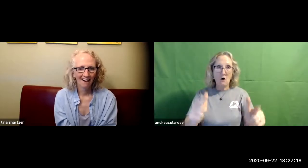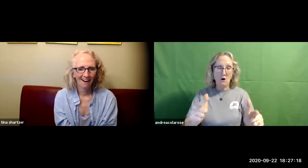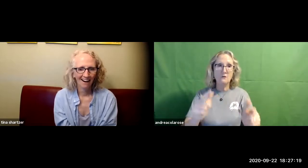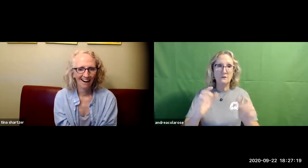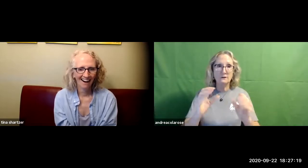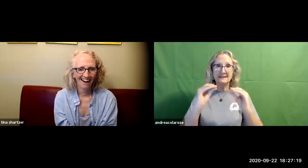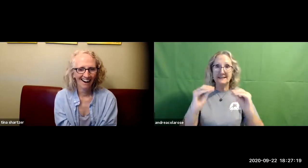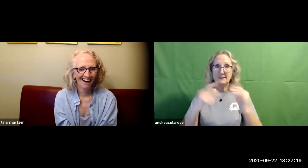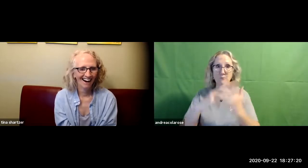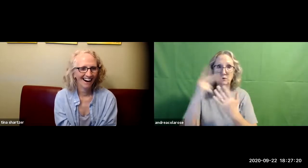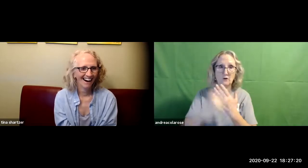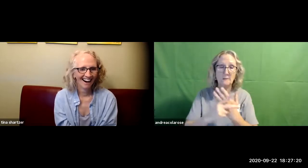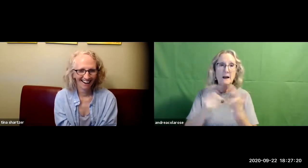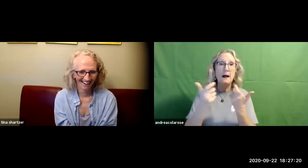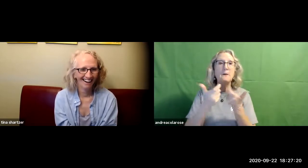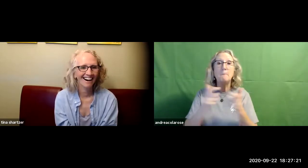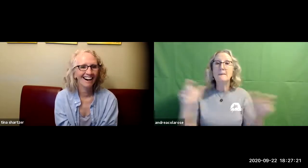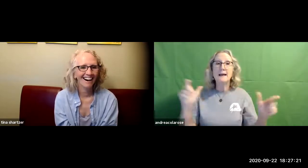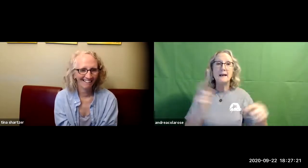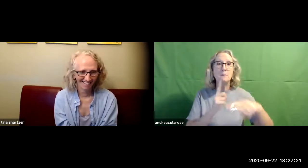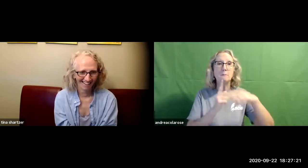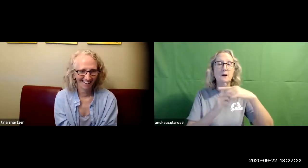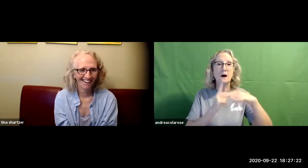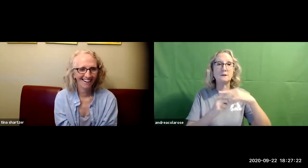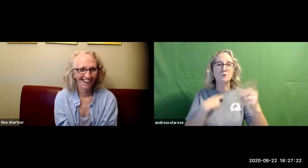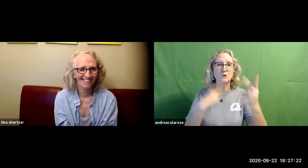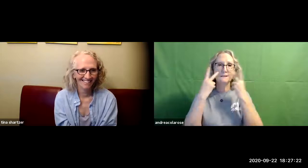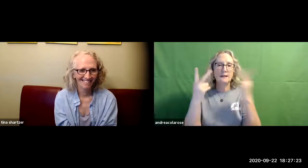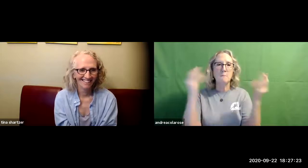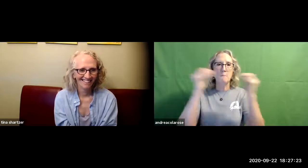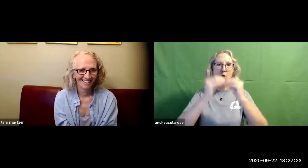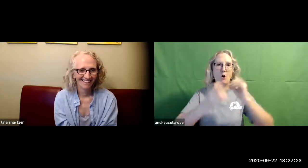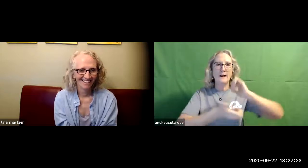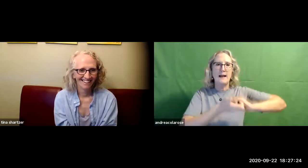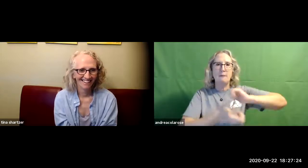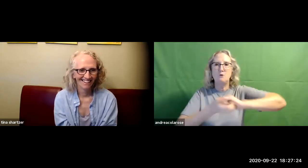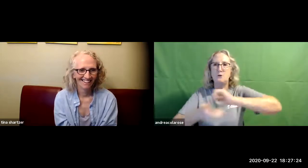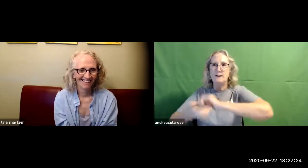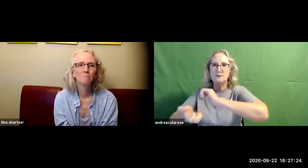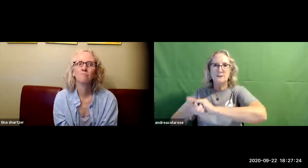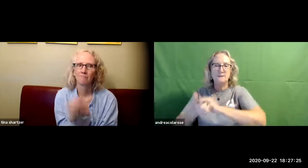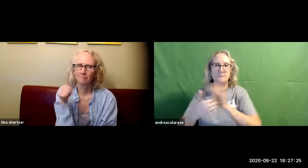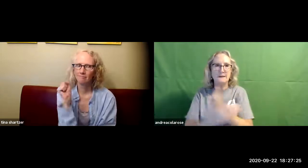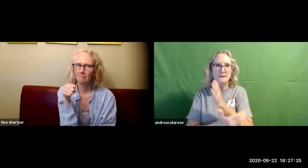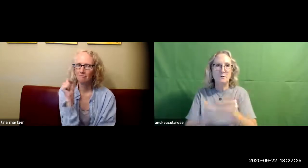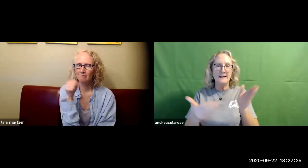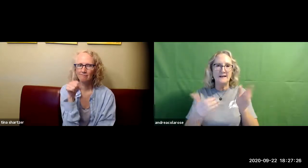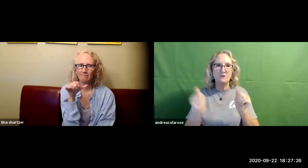awful and it's created a huge challenge